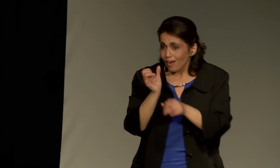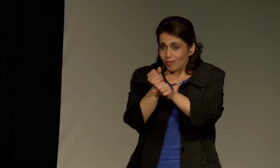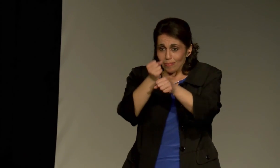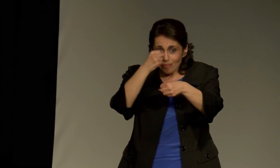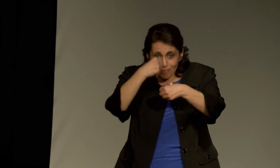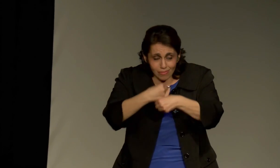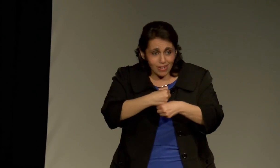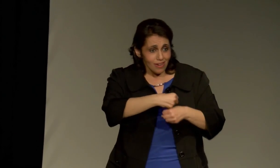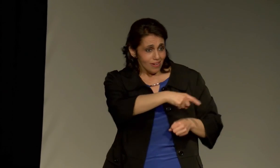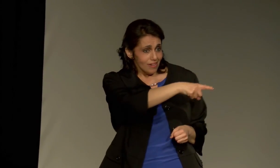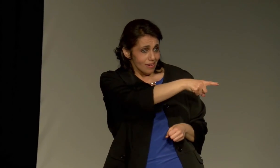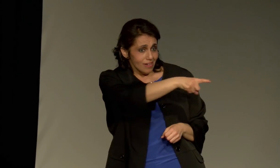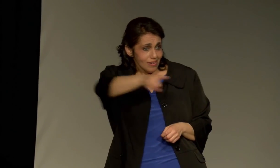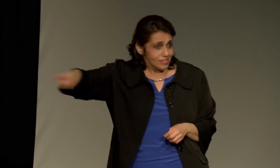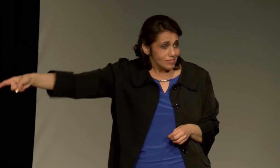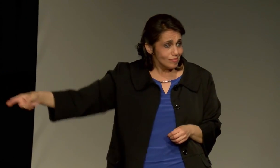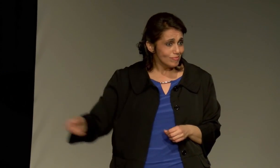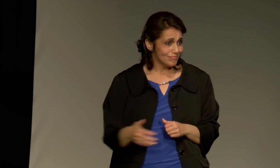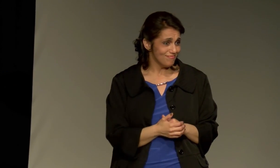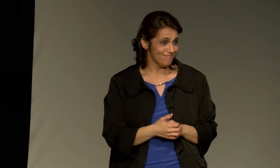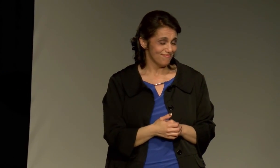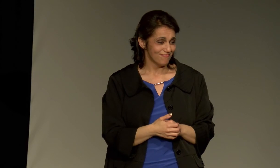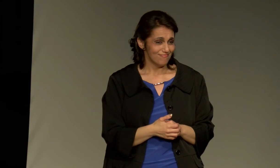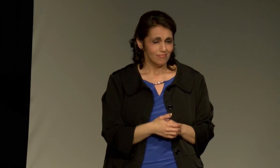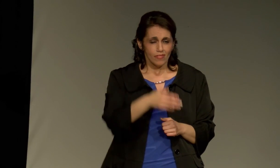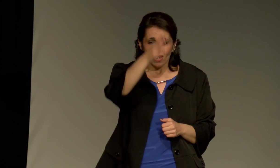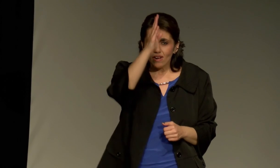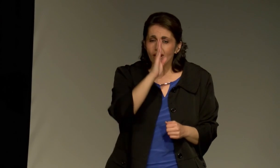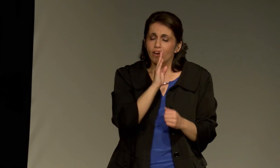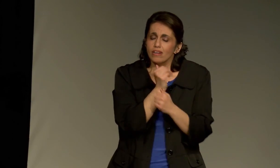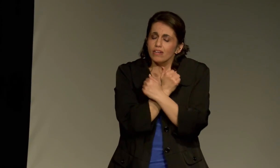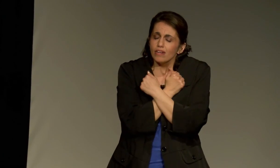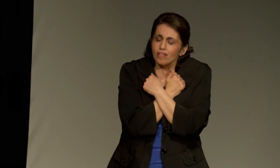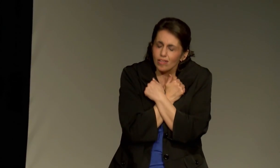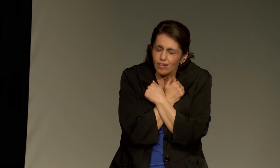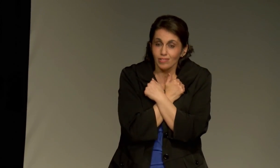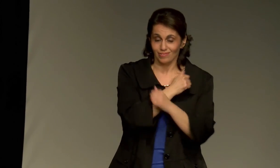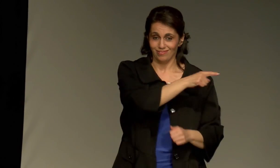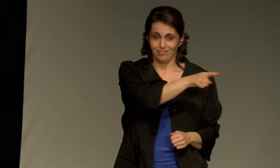deaf audience, but God made us.